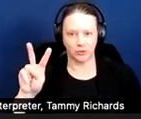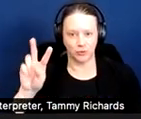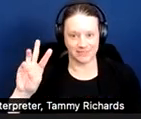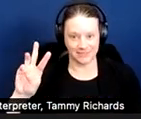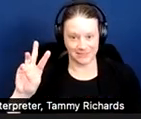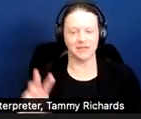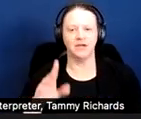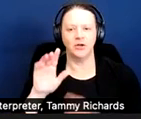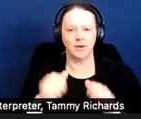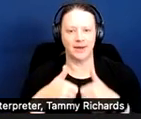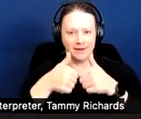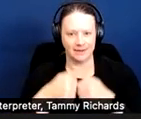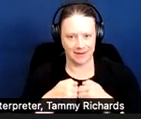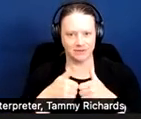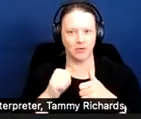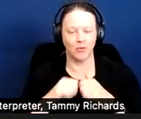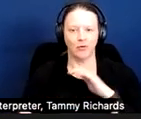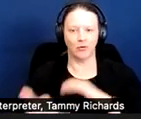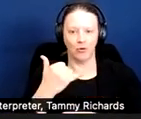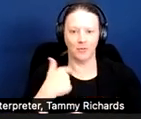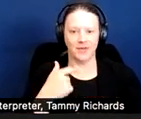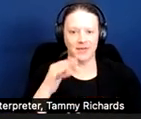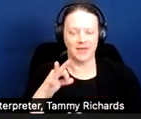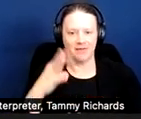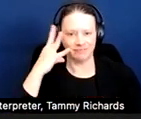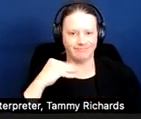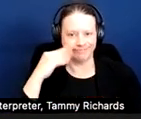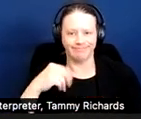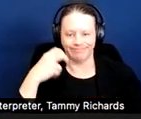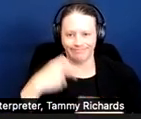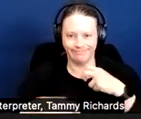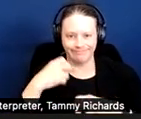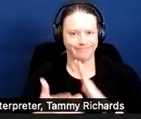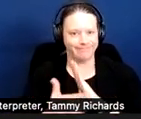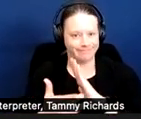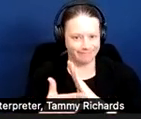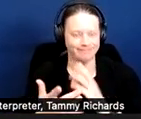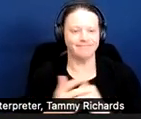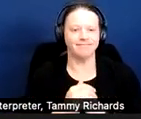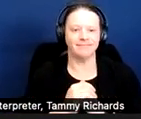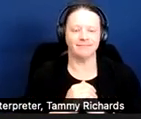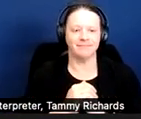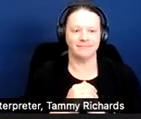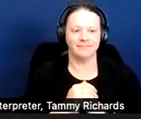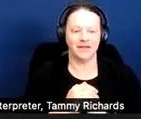You can text or call me if you experience any technical difficulties or chat and use